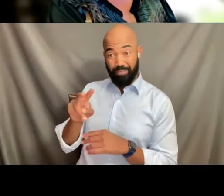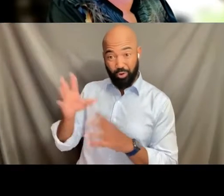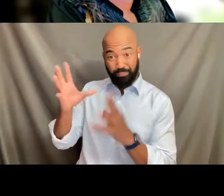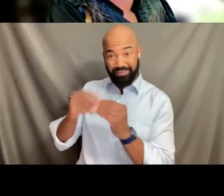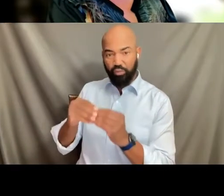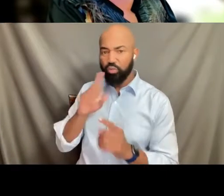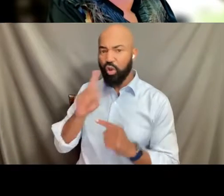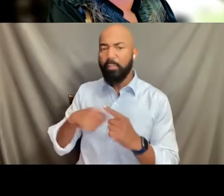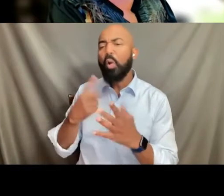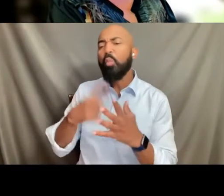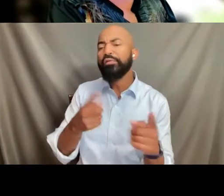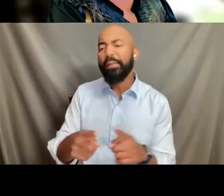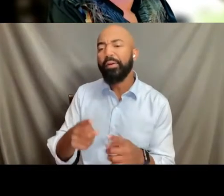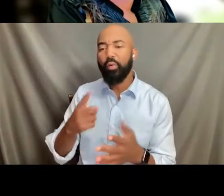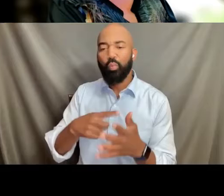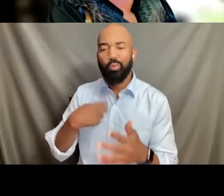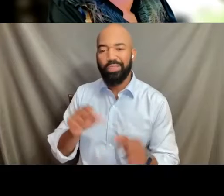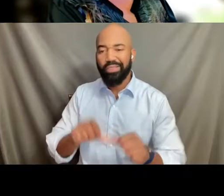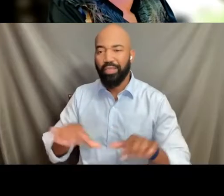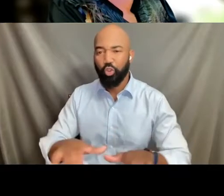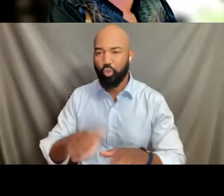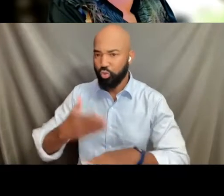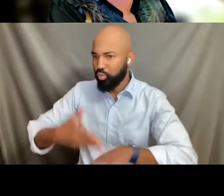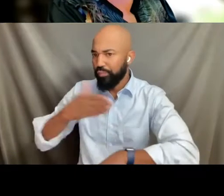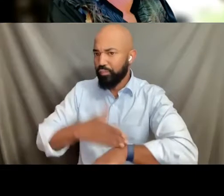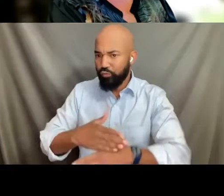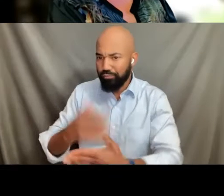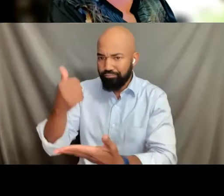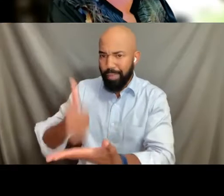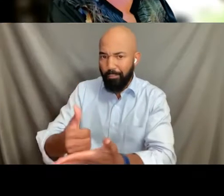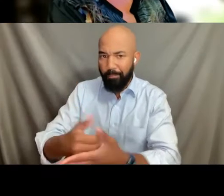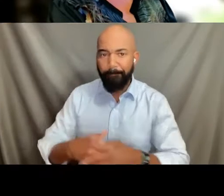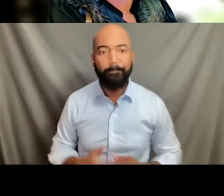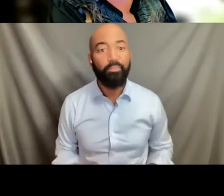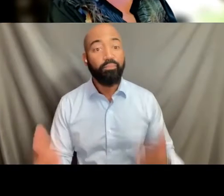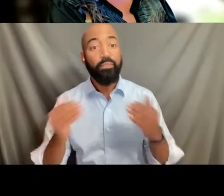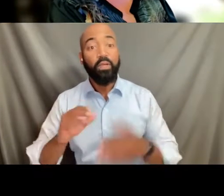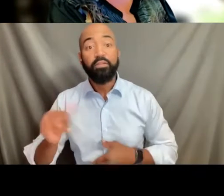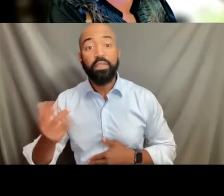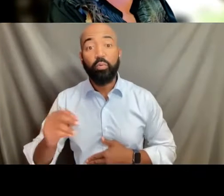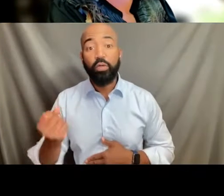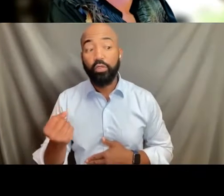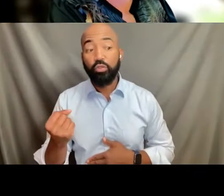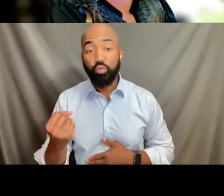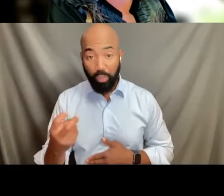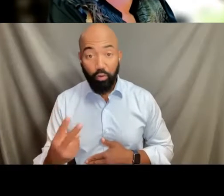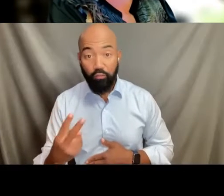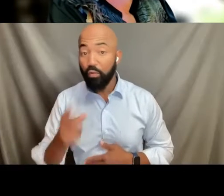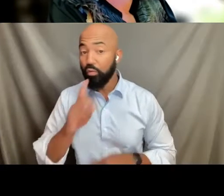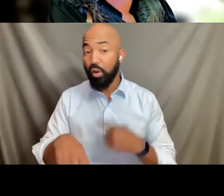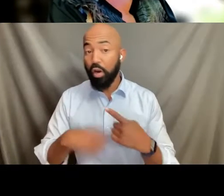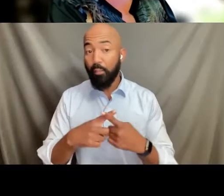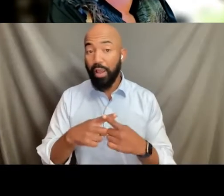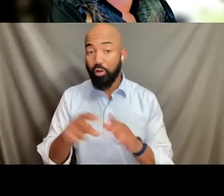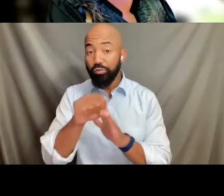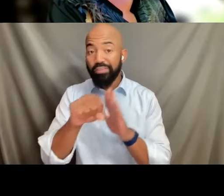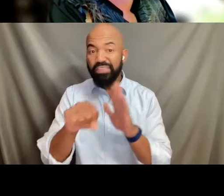In January, we'll be talking about the health implications of what we're calling state-sanctioned hate,